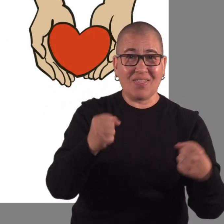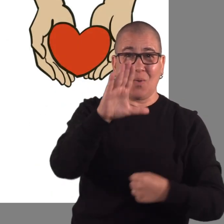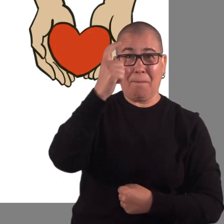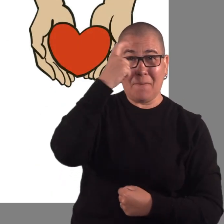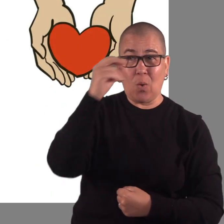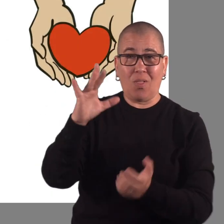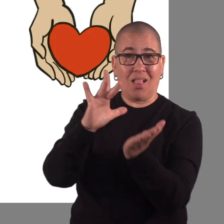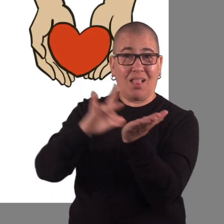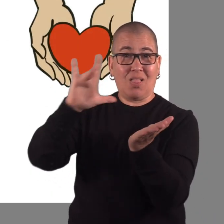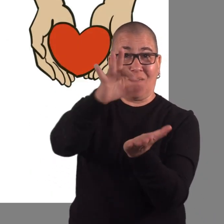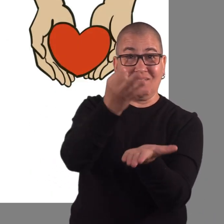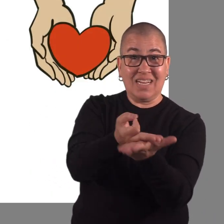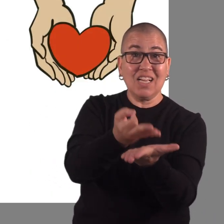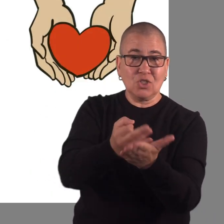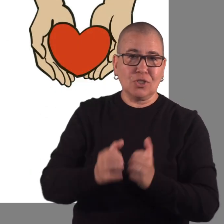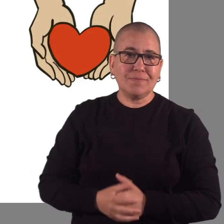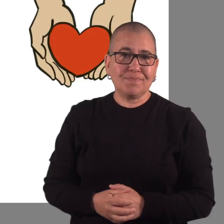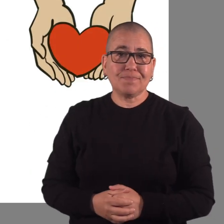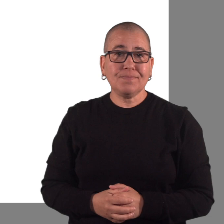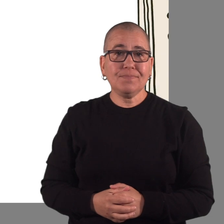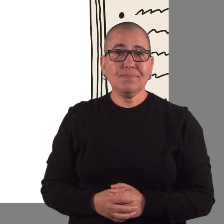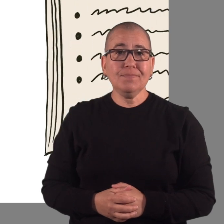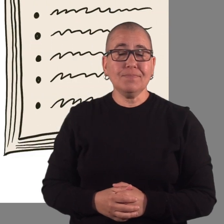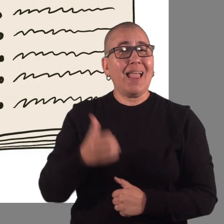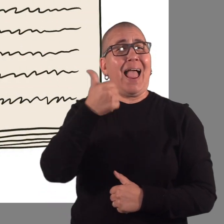psychological or financial harm and there is no other way to avoid that harm.